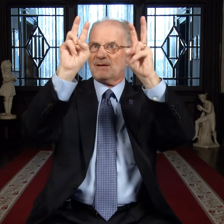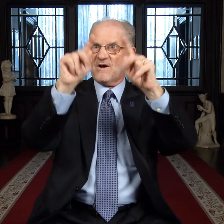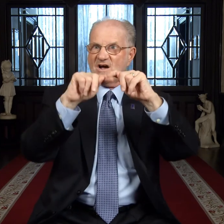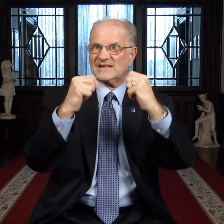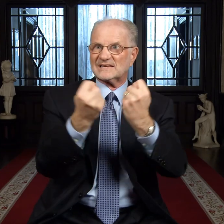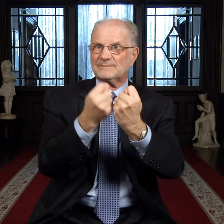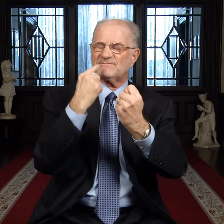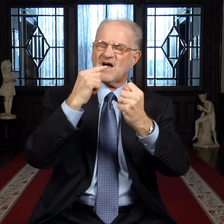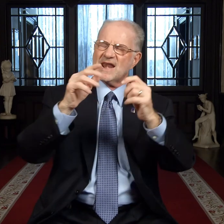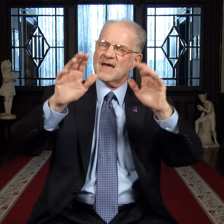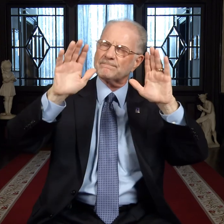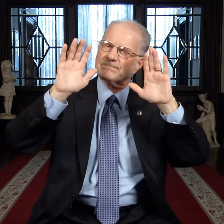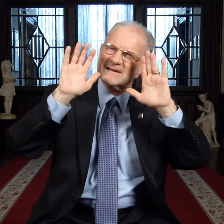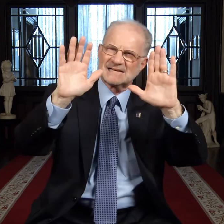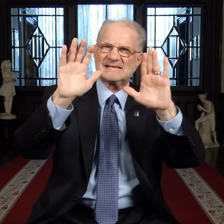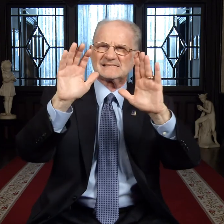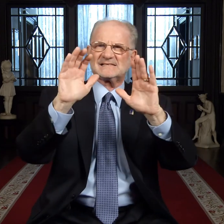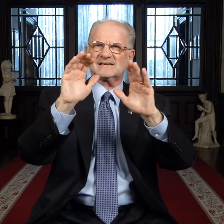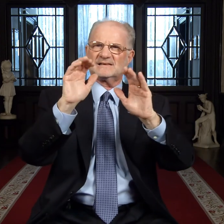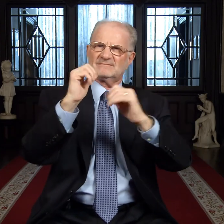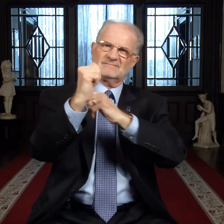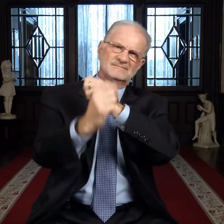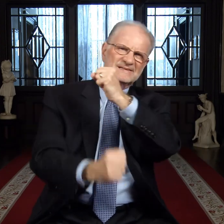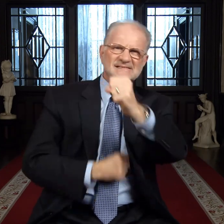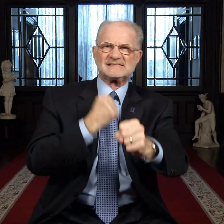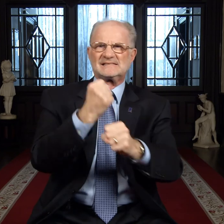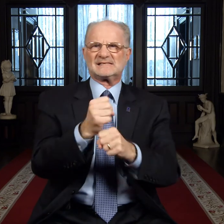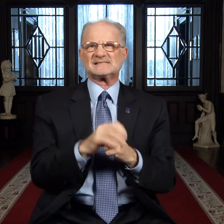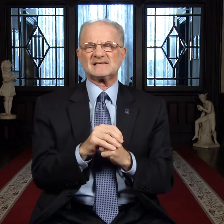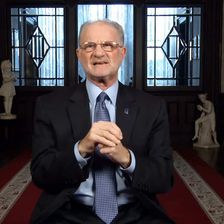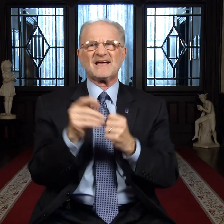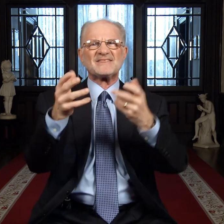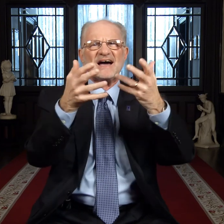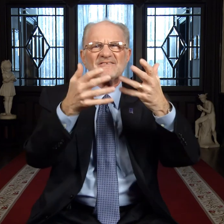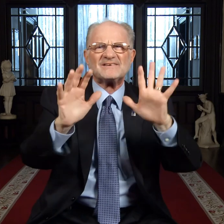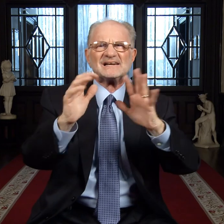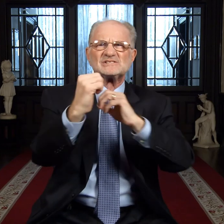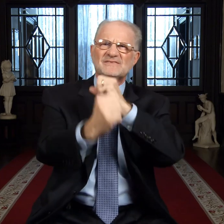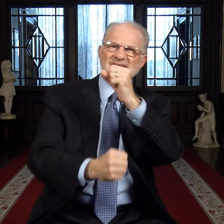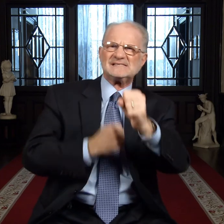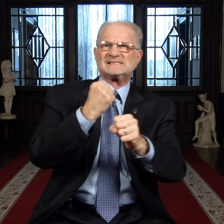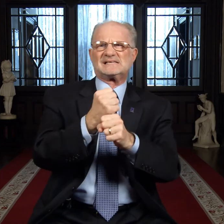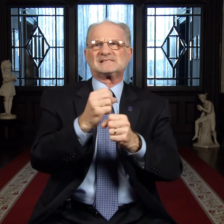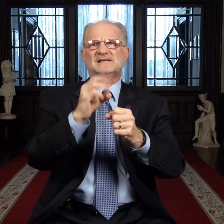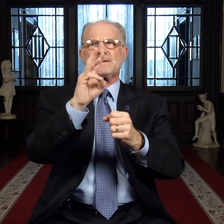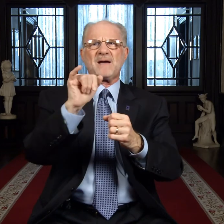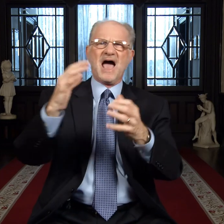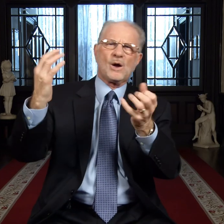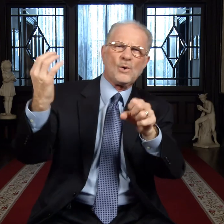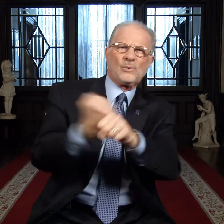for an amazing season. They finished the season by winning